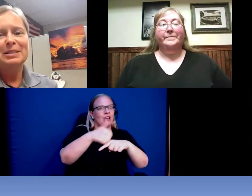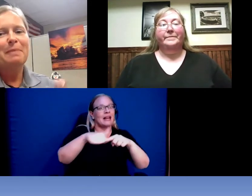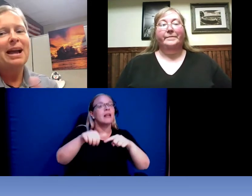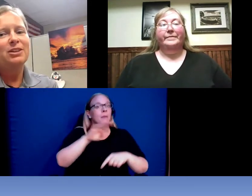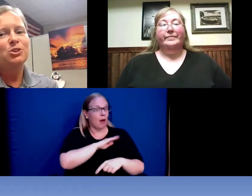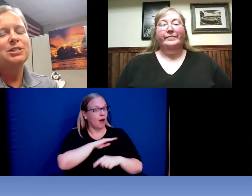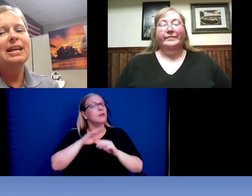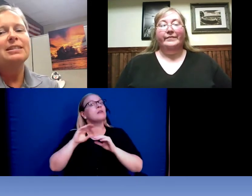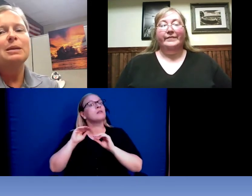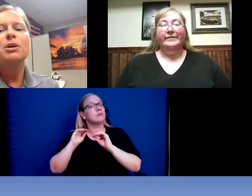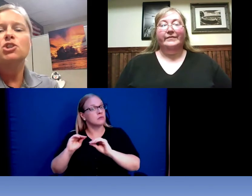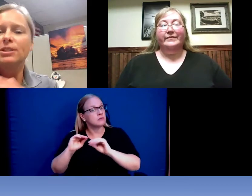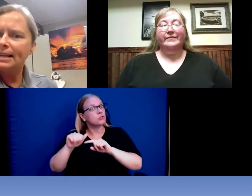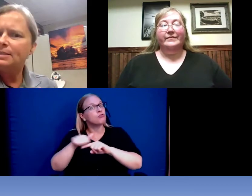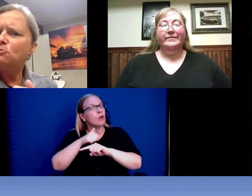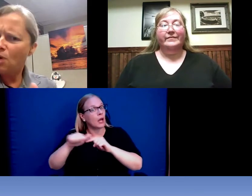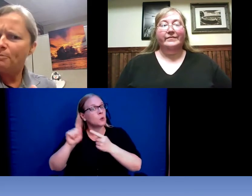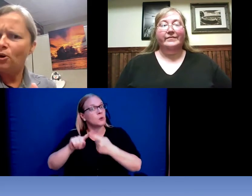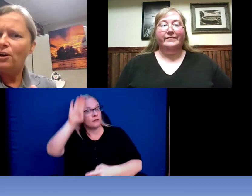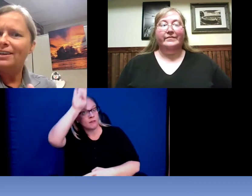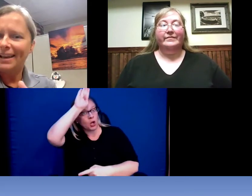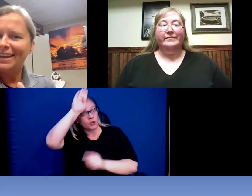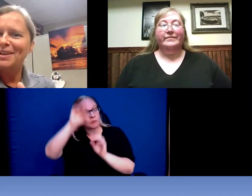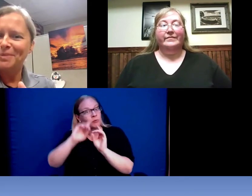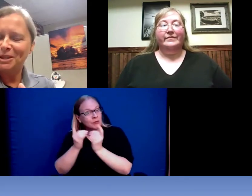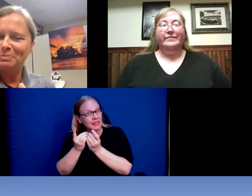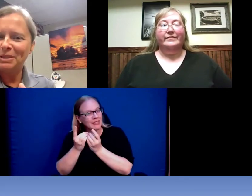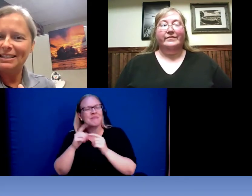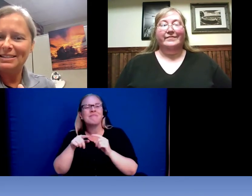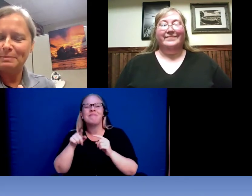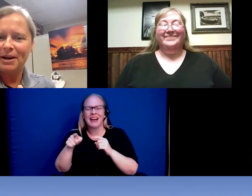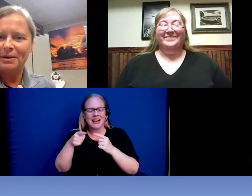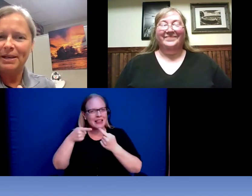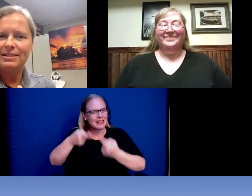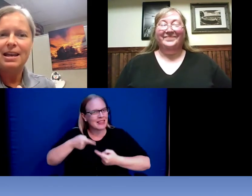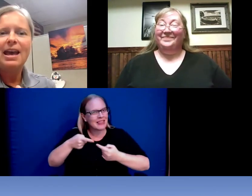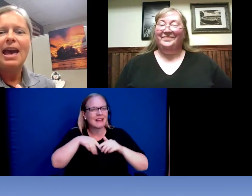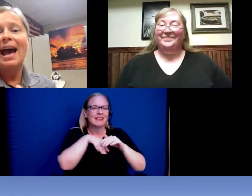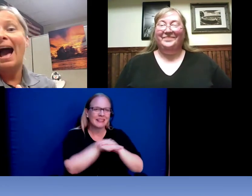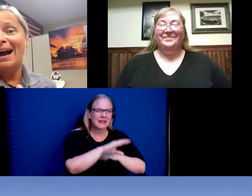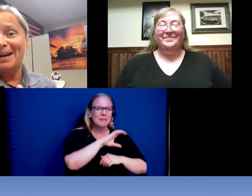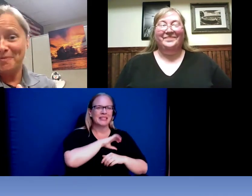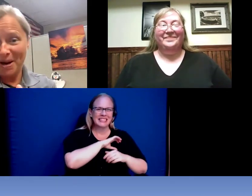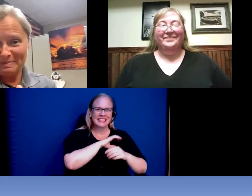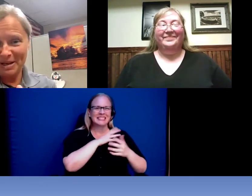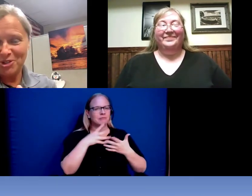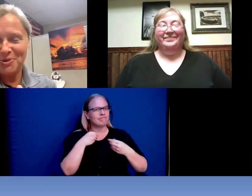my understanding but she has had trouble getting into into the police department. I want to try